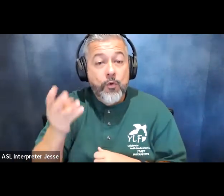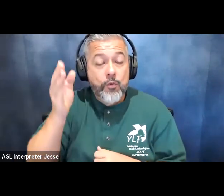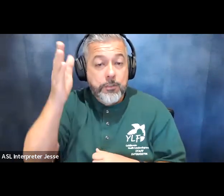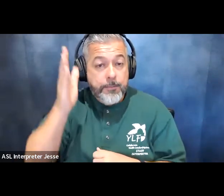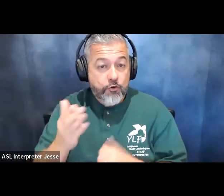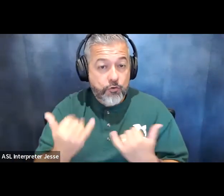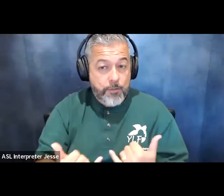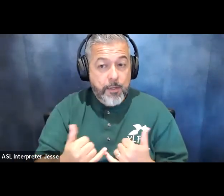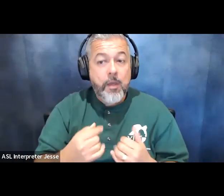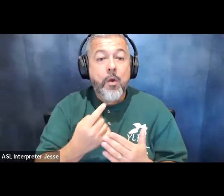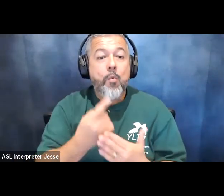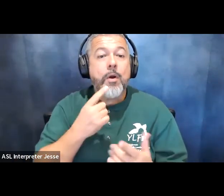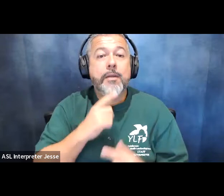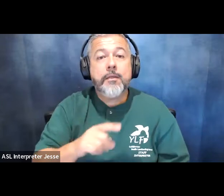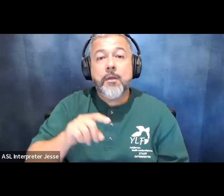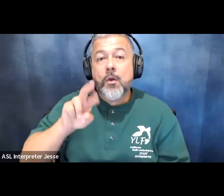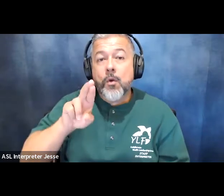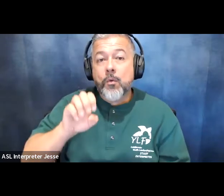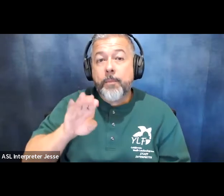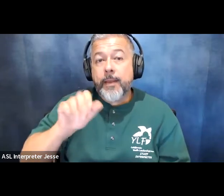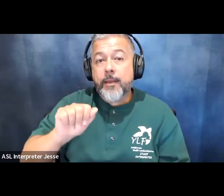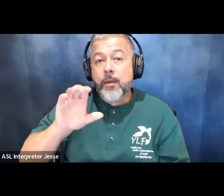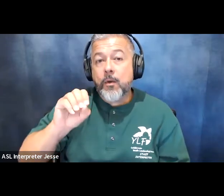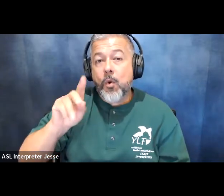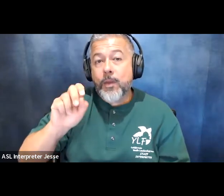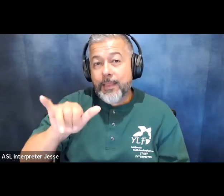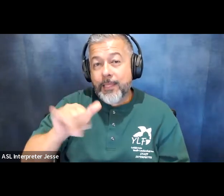one being rebecca coakley rebecca it's so good to see you thank you for being here